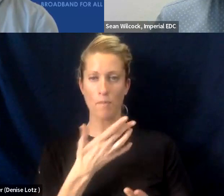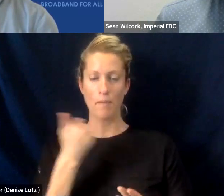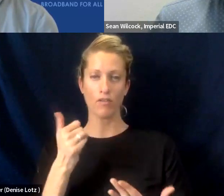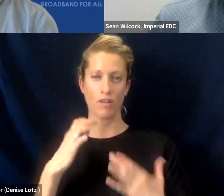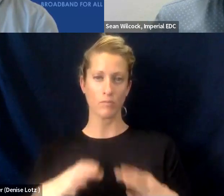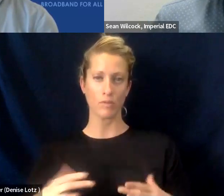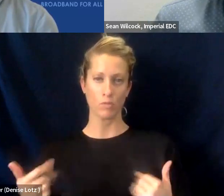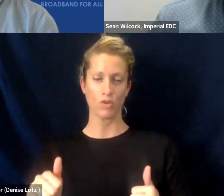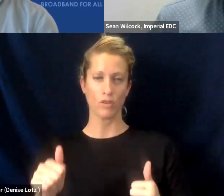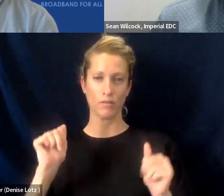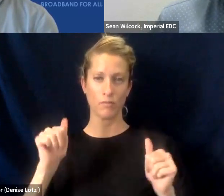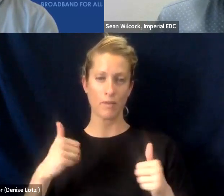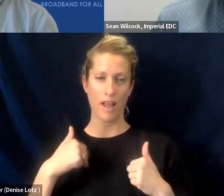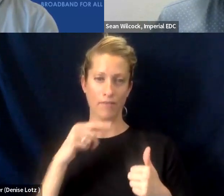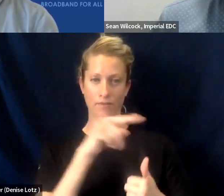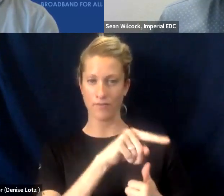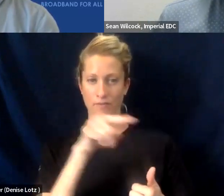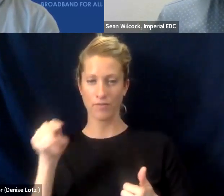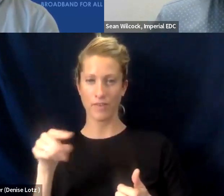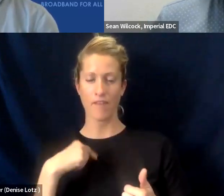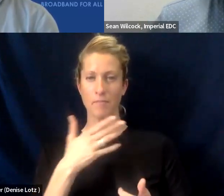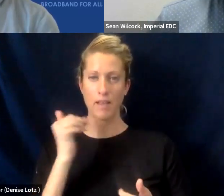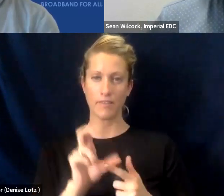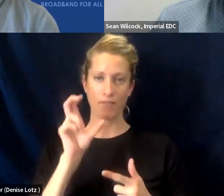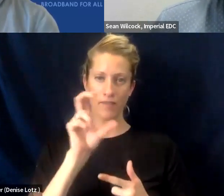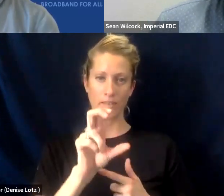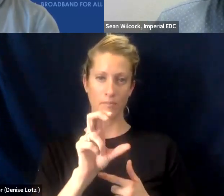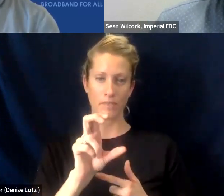than ones that are making such huge investments and ones that are going to be there for such